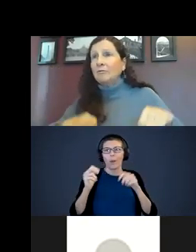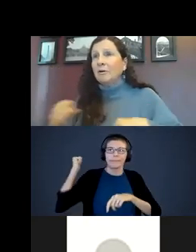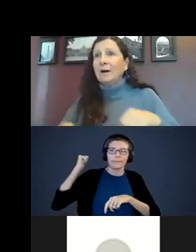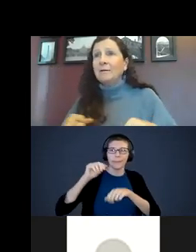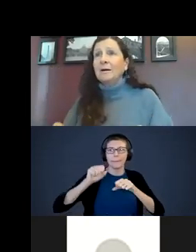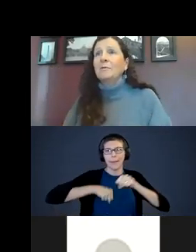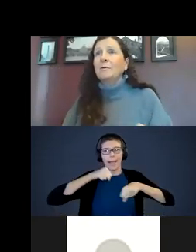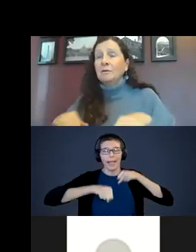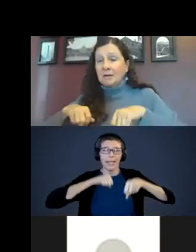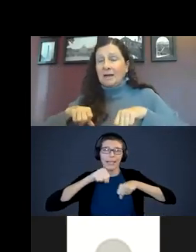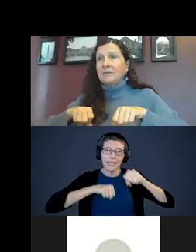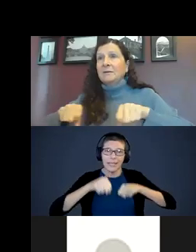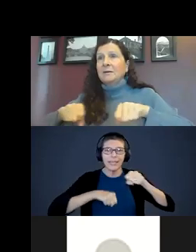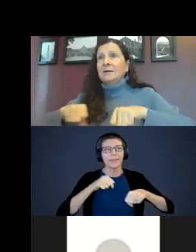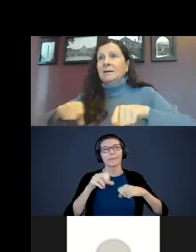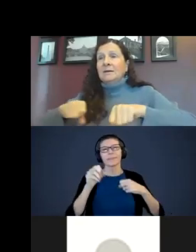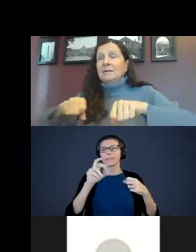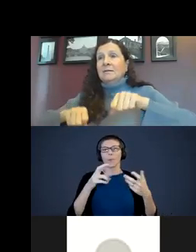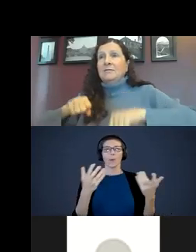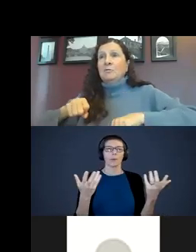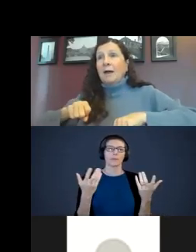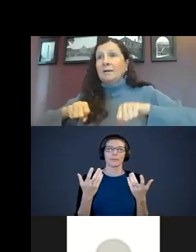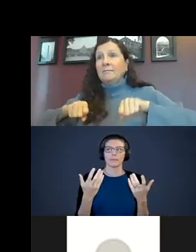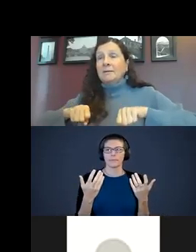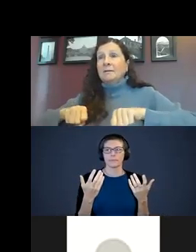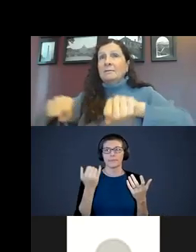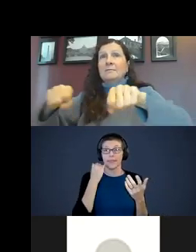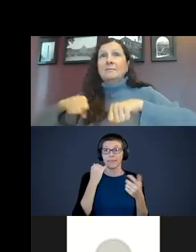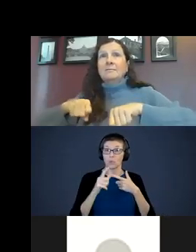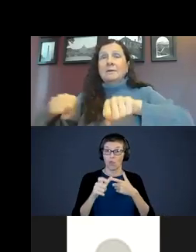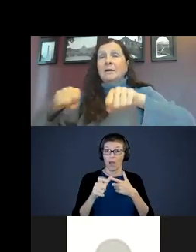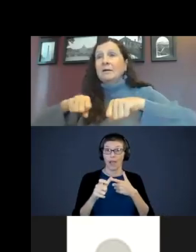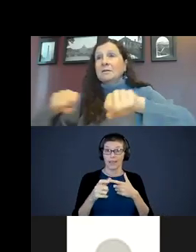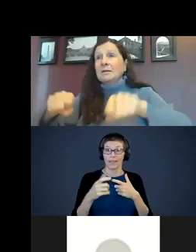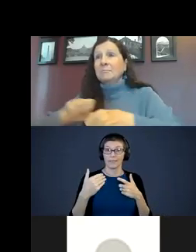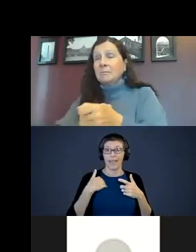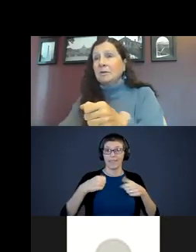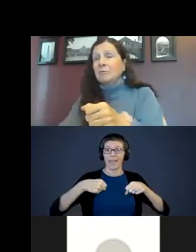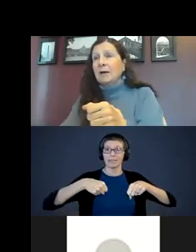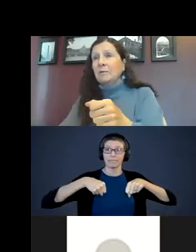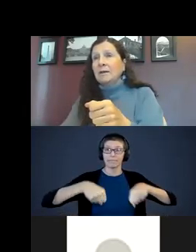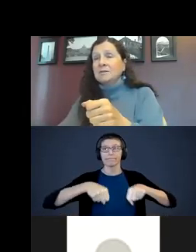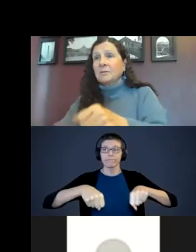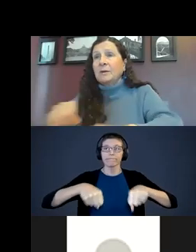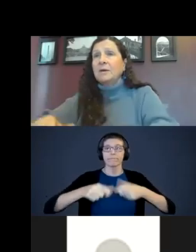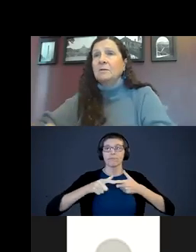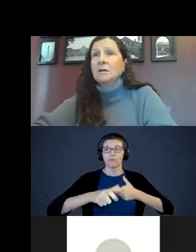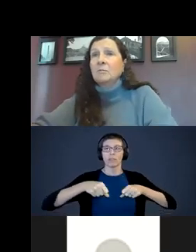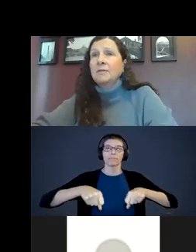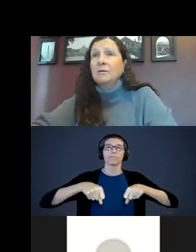for a bike ride. If you run, the carriers you can run with you, baby goes along with you.